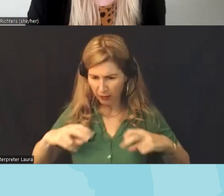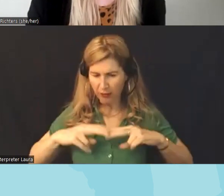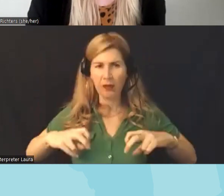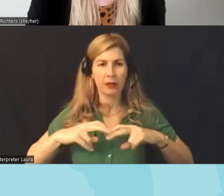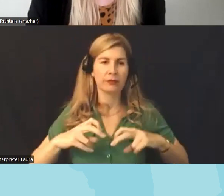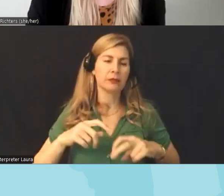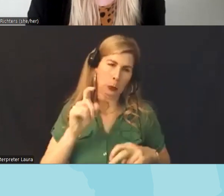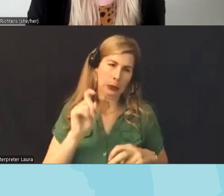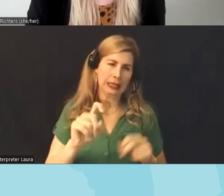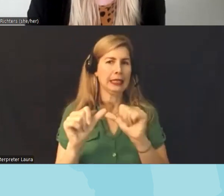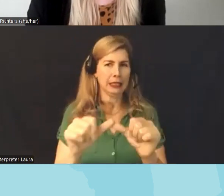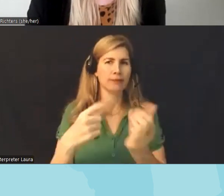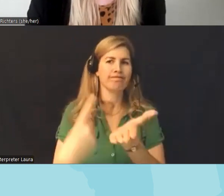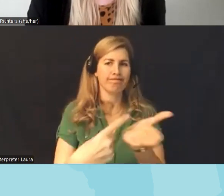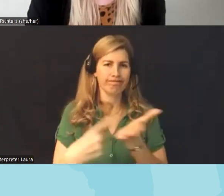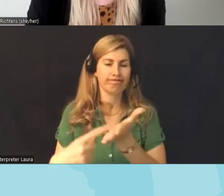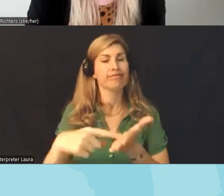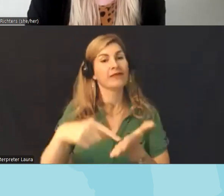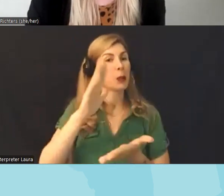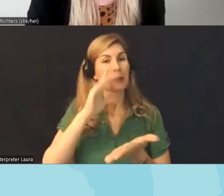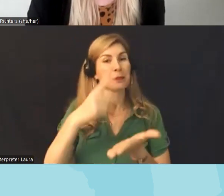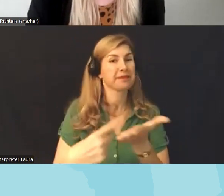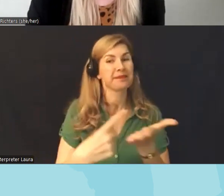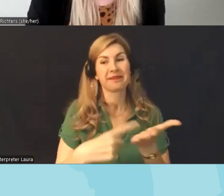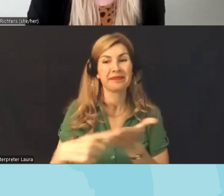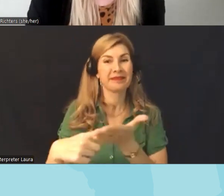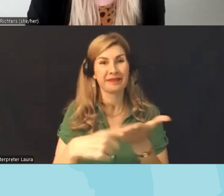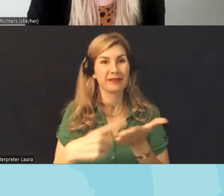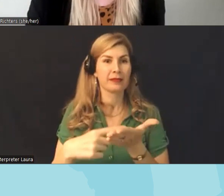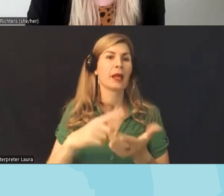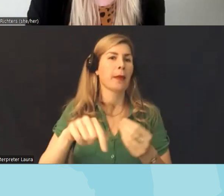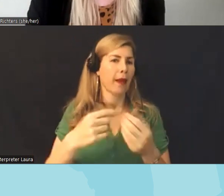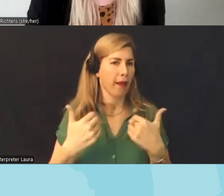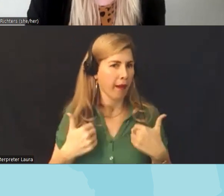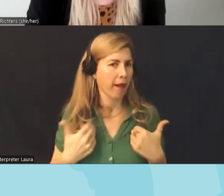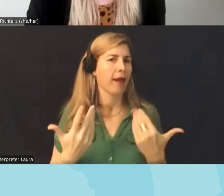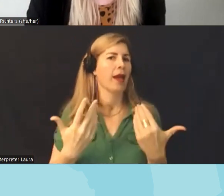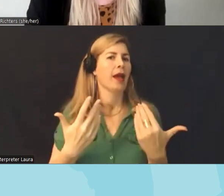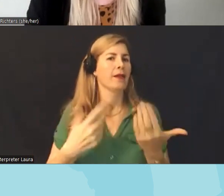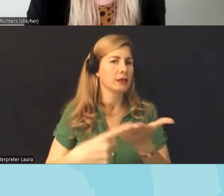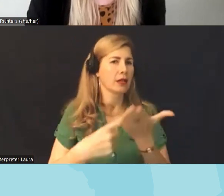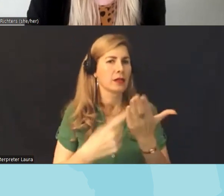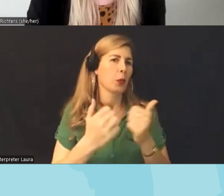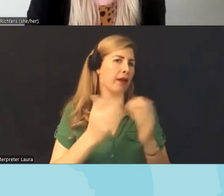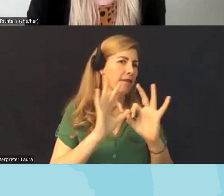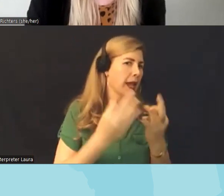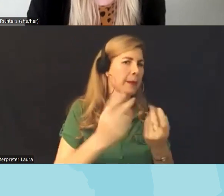conversations and that that'll be part of what we talk about at the end in terms of um having conversations with loved ones just as that was a question somebody asked you know how can I have